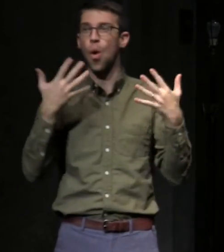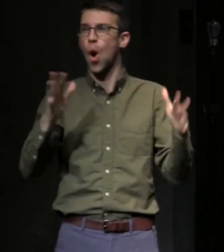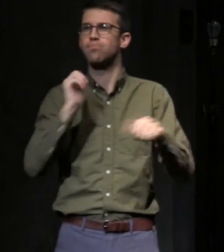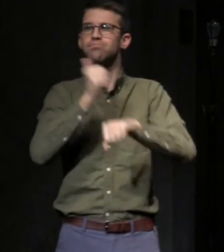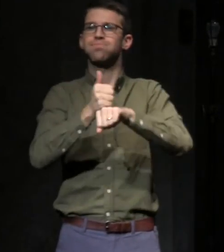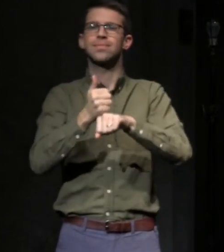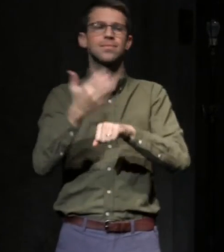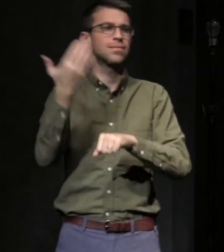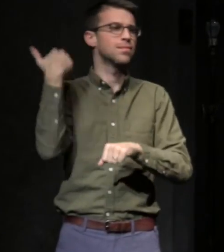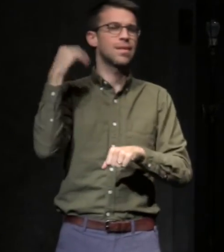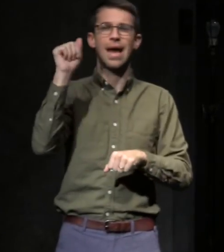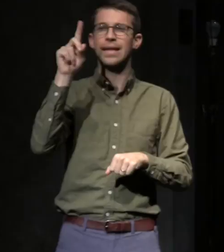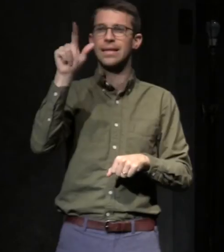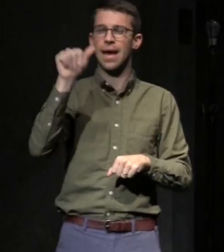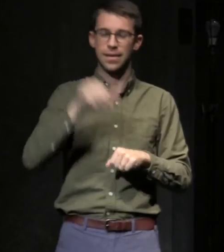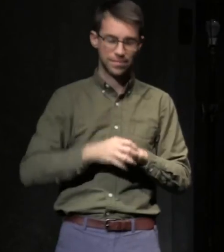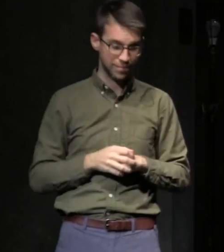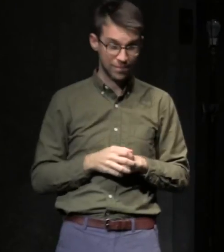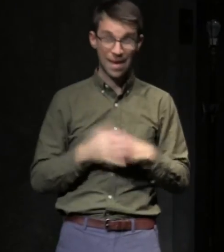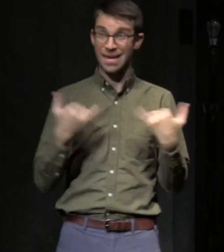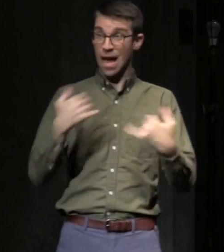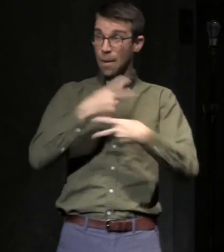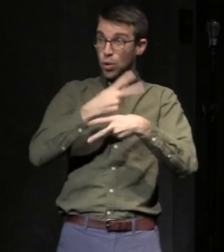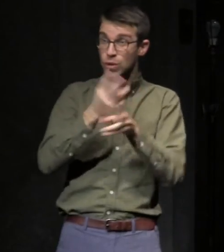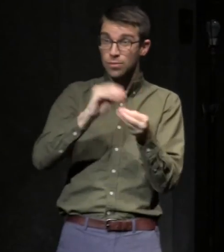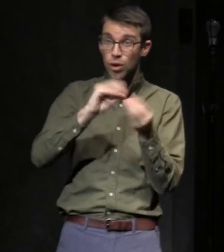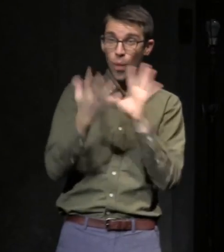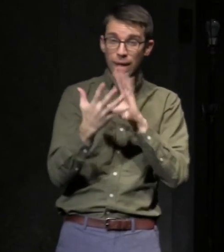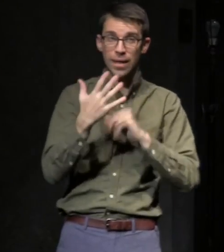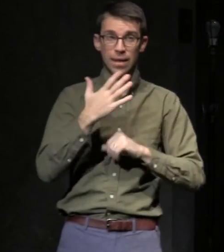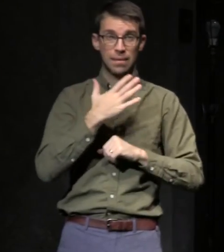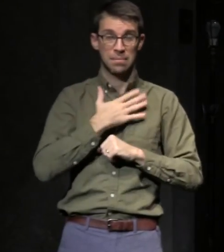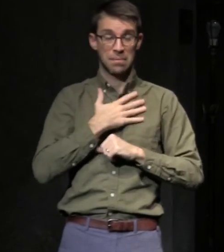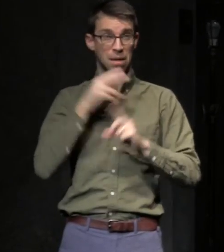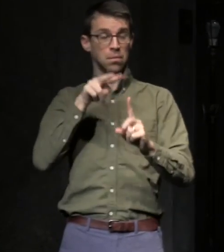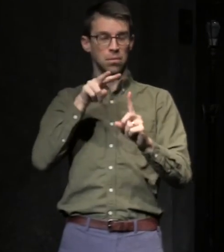Producing "Spring Awakening" has changed all of that for me. In the past six months I've